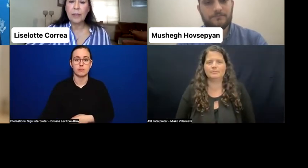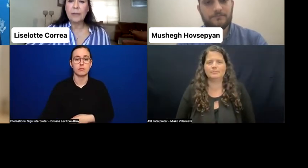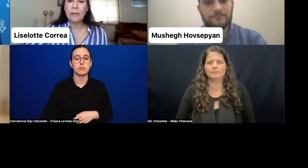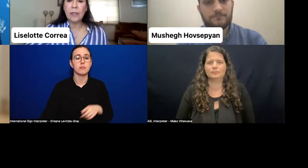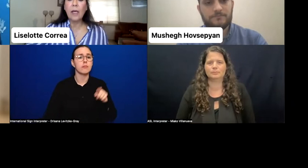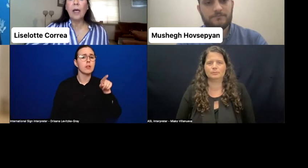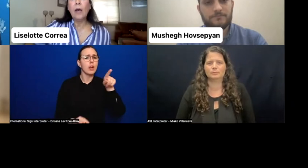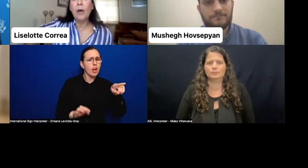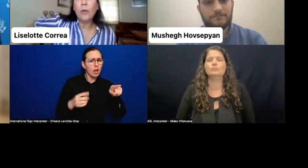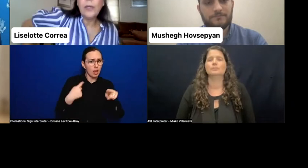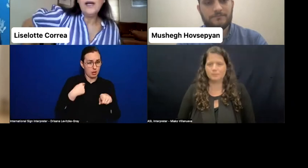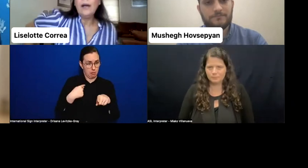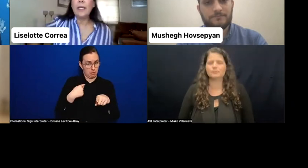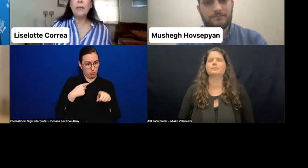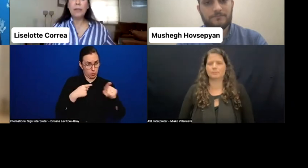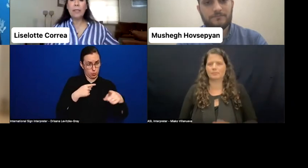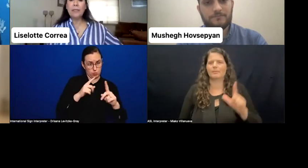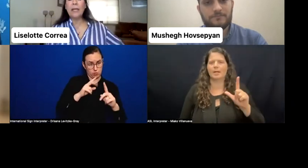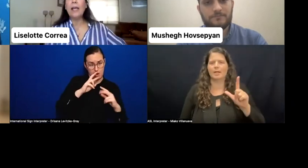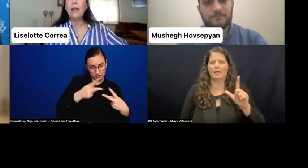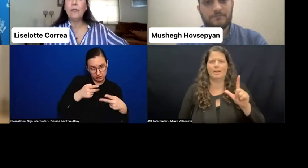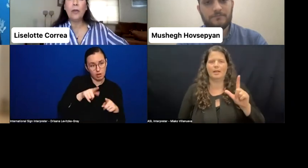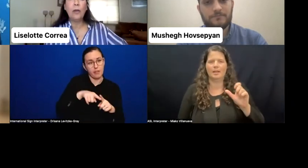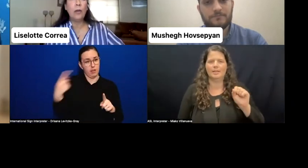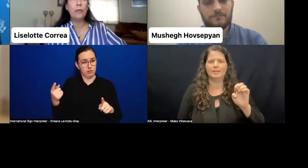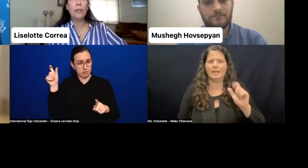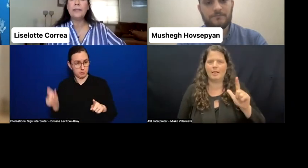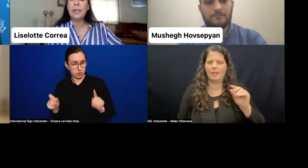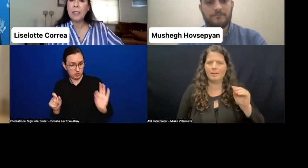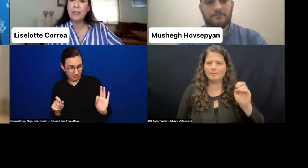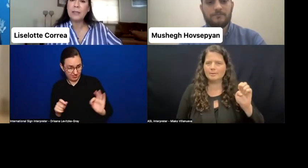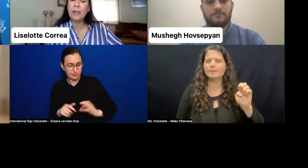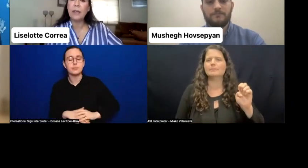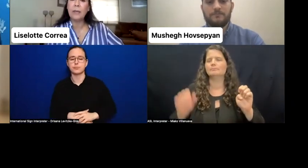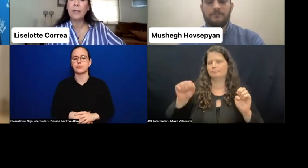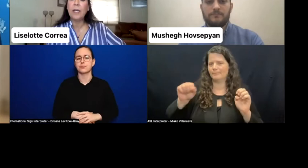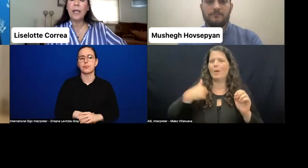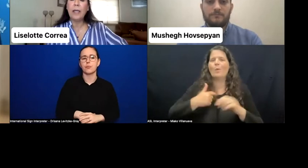Yes. We are implementing a lot of seminars